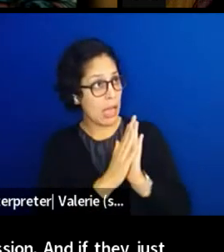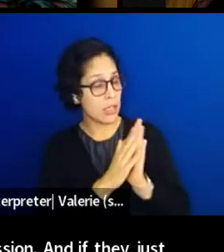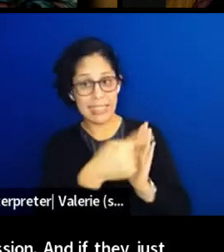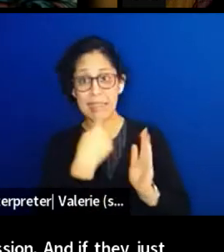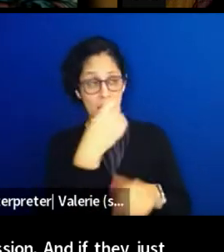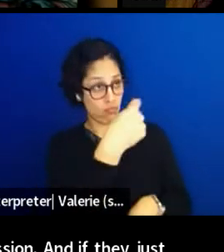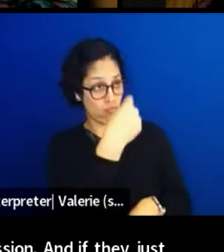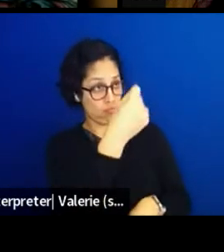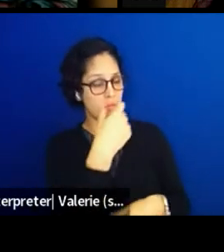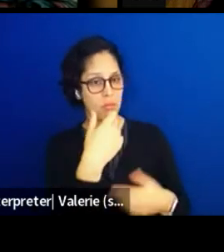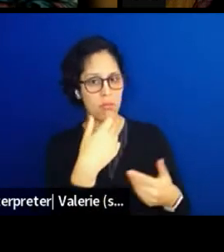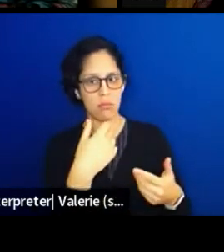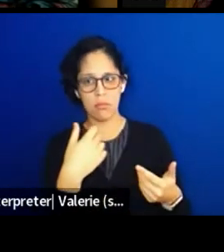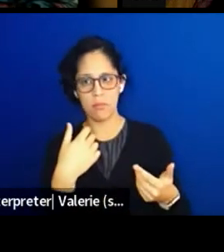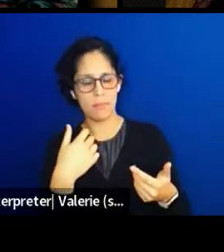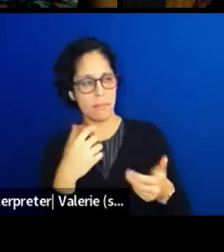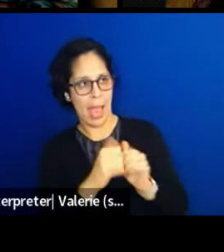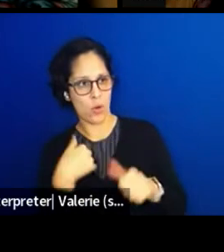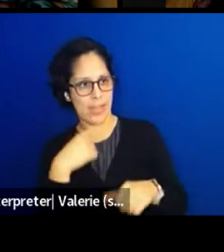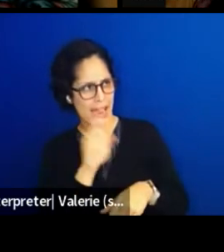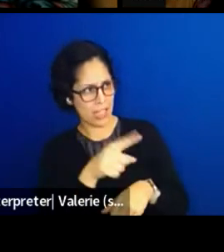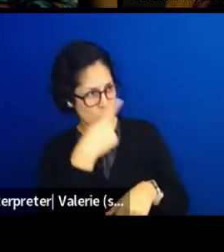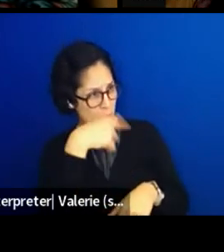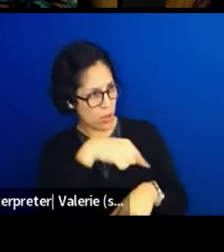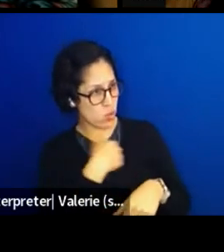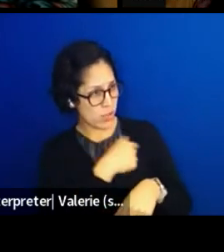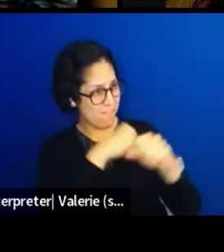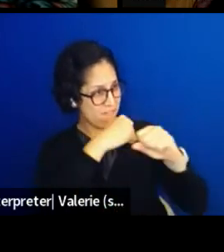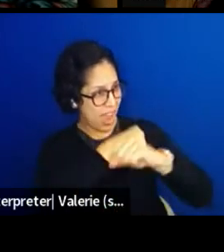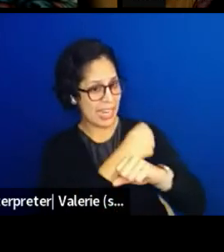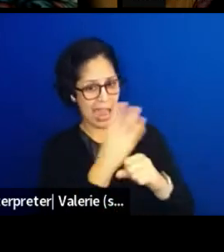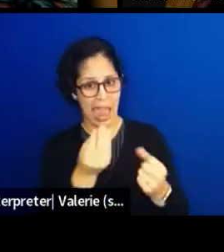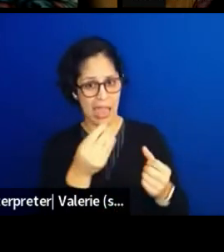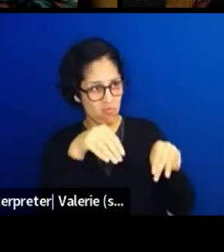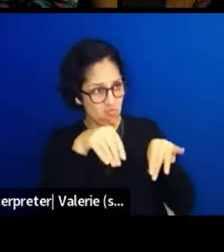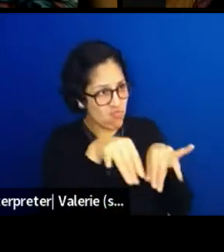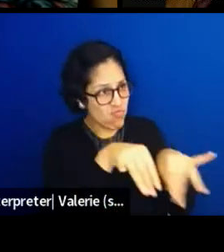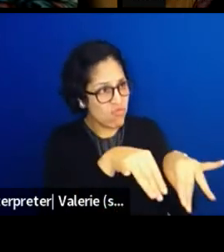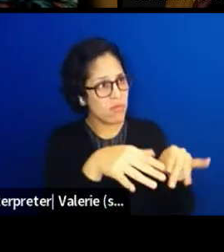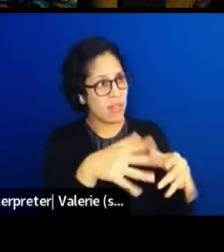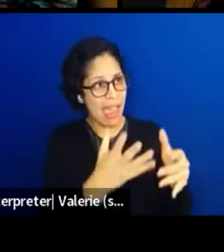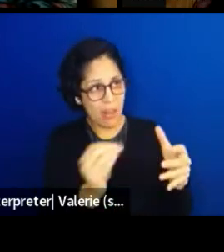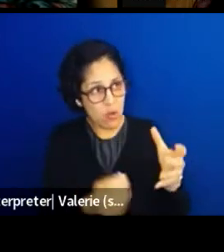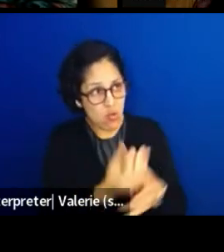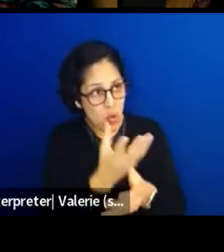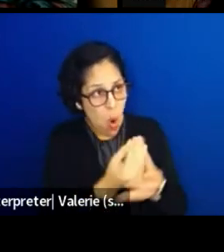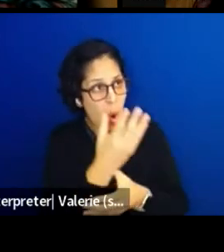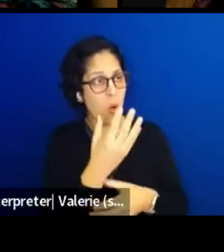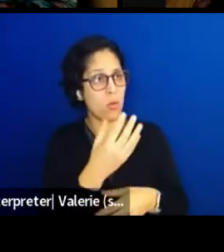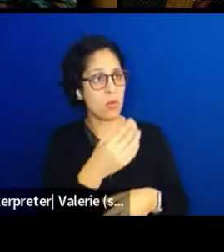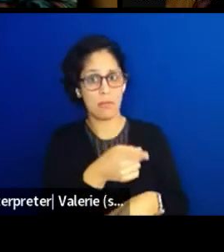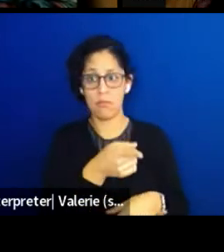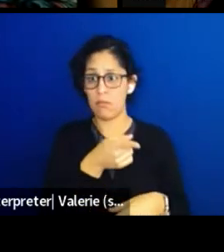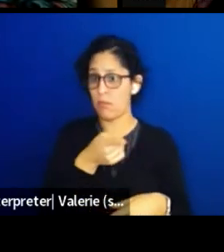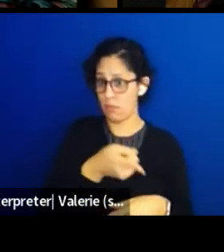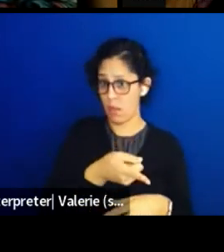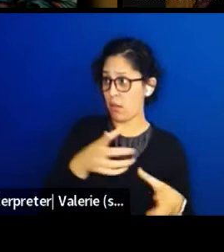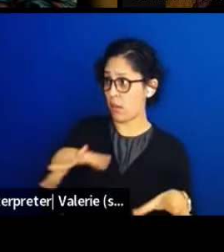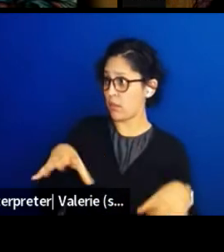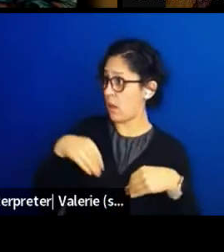And can we grow things for the future? And they said, yes and they've been back several times. They come and hang out and check it out